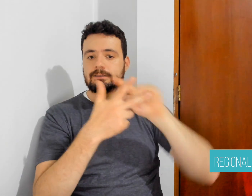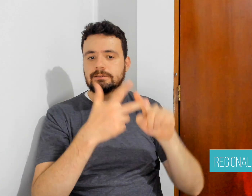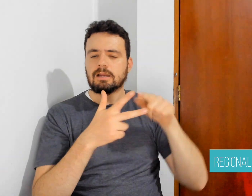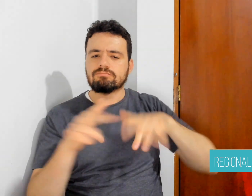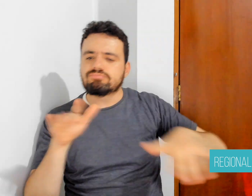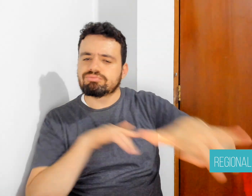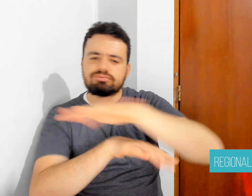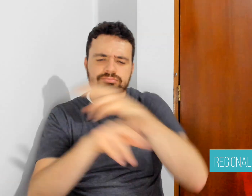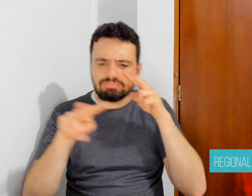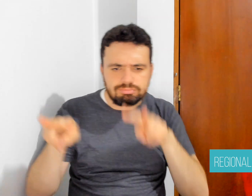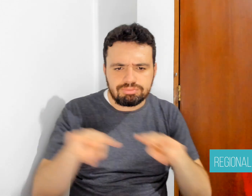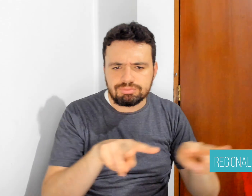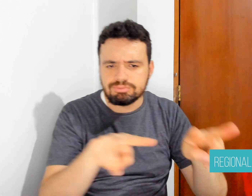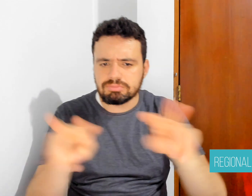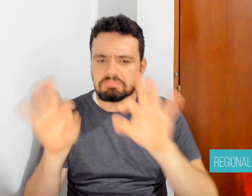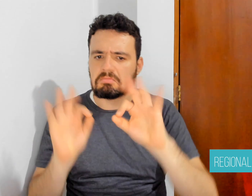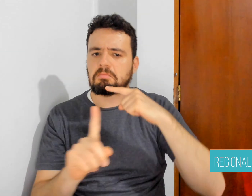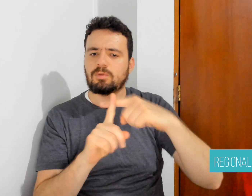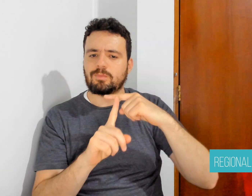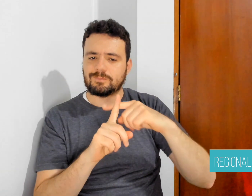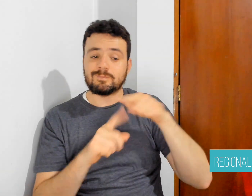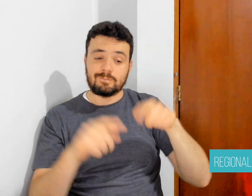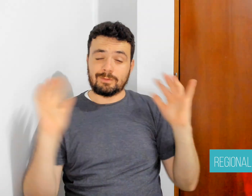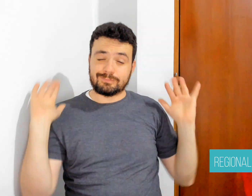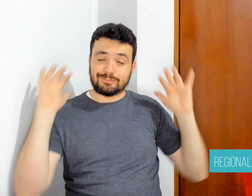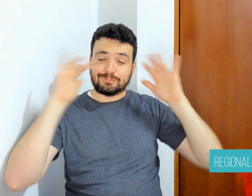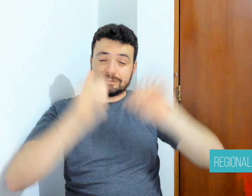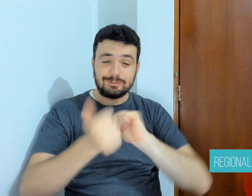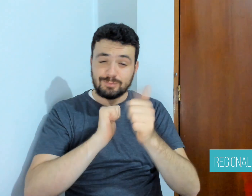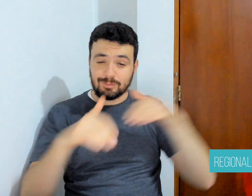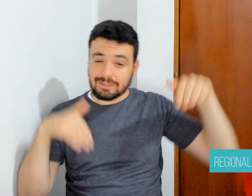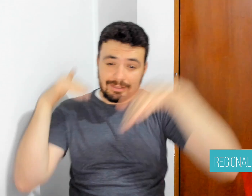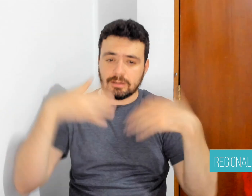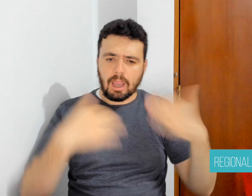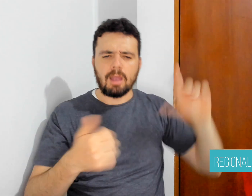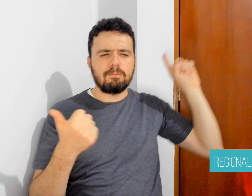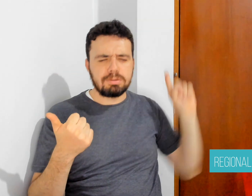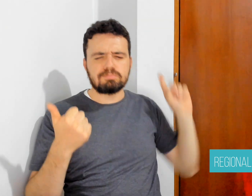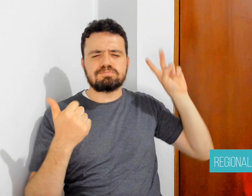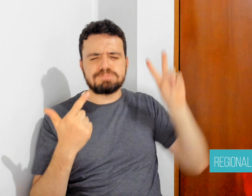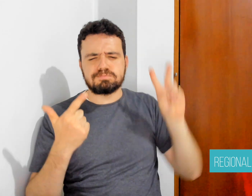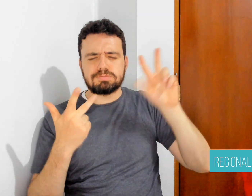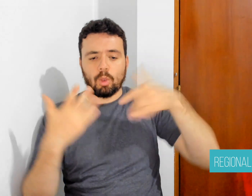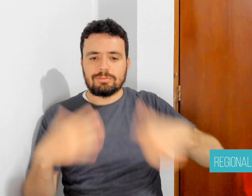and Delfina Villarreal. Lopez Maccio says, "We are working